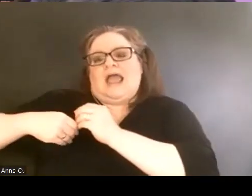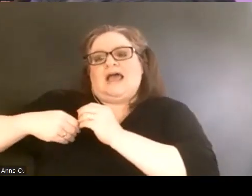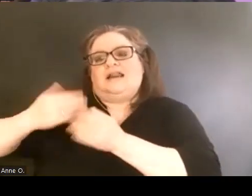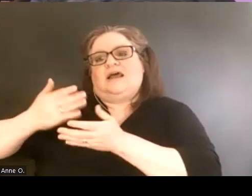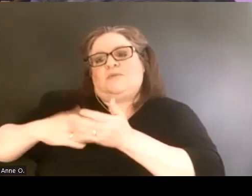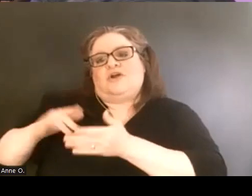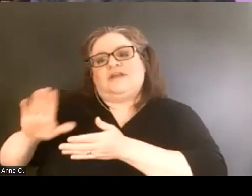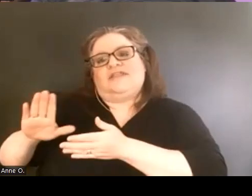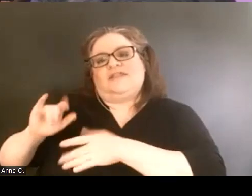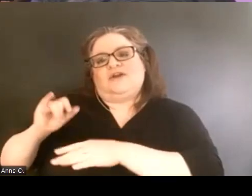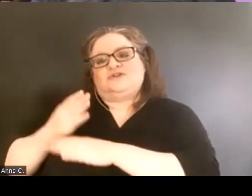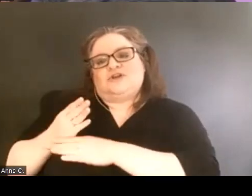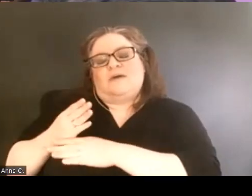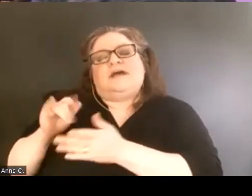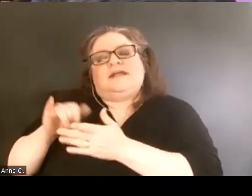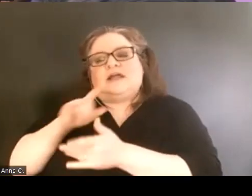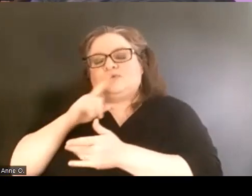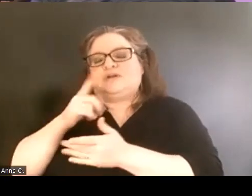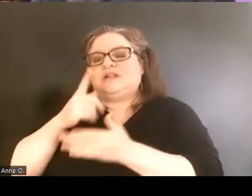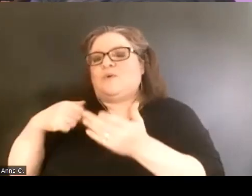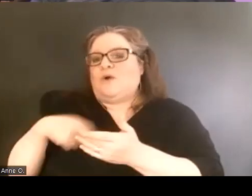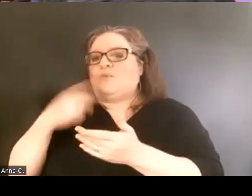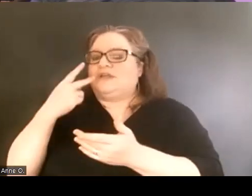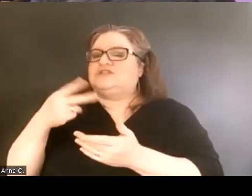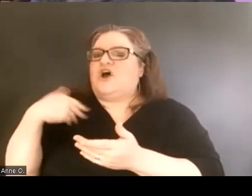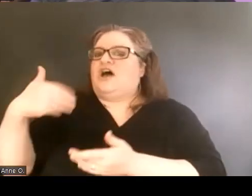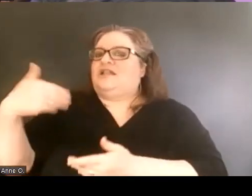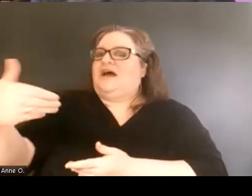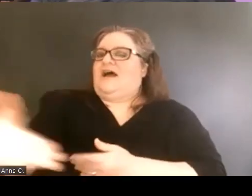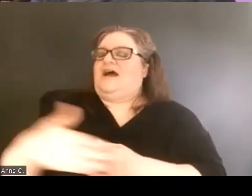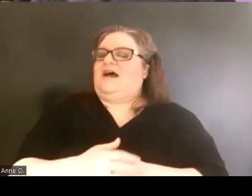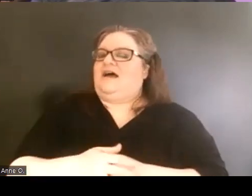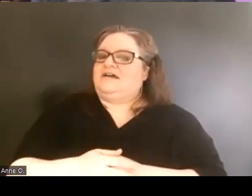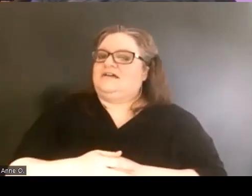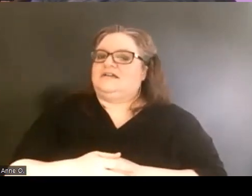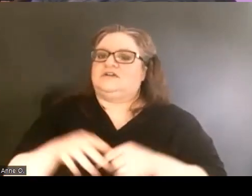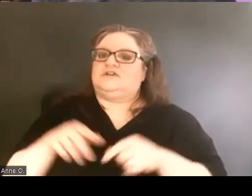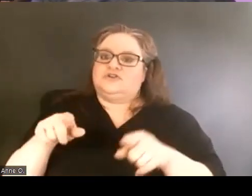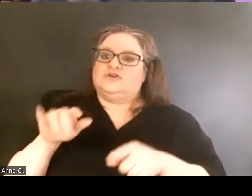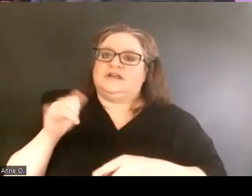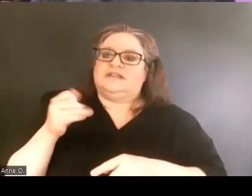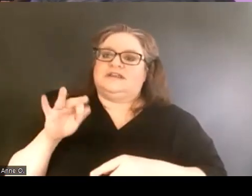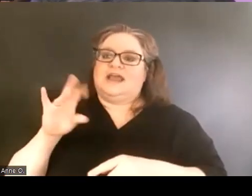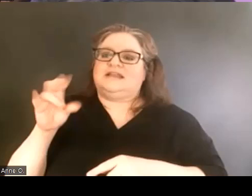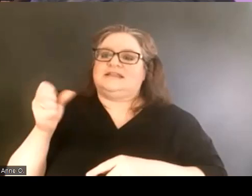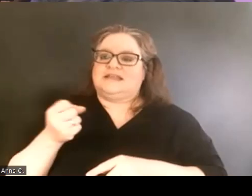And that's really what we saw a lot through the seventies and eighties at Miami.